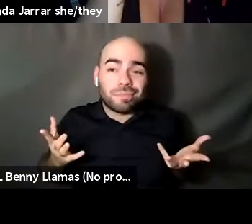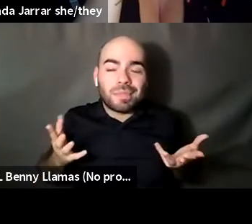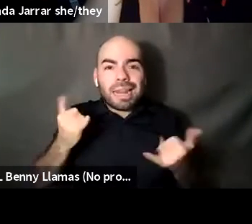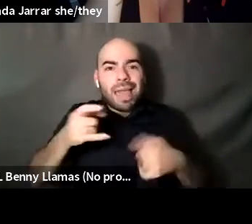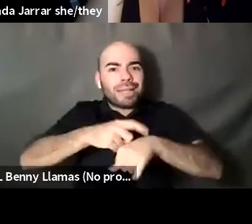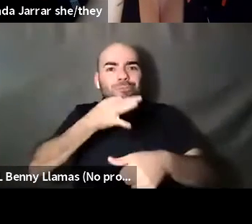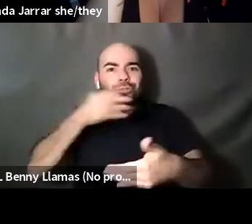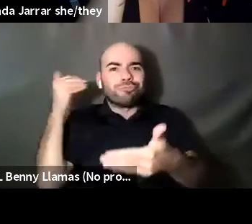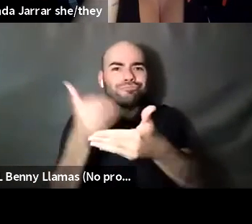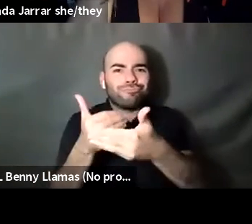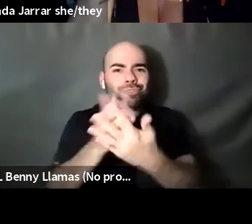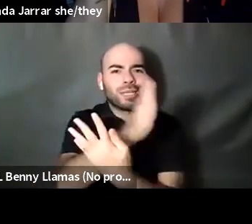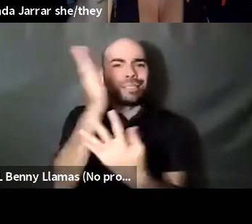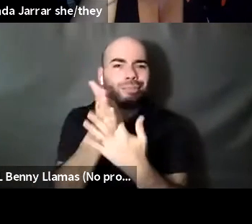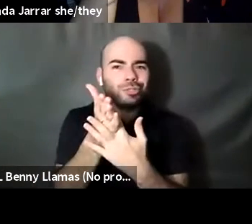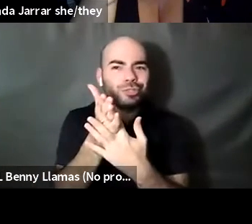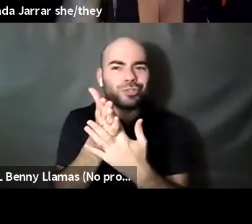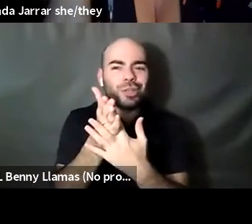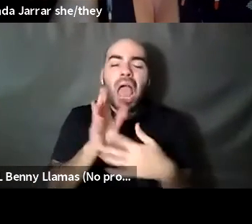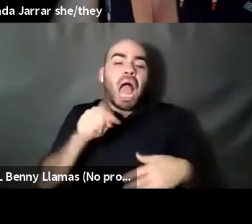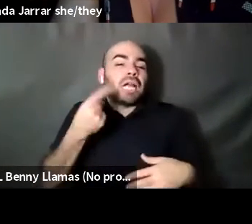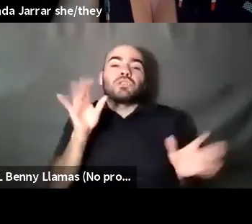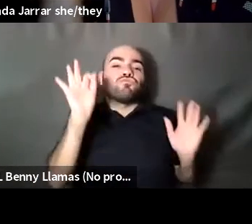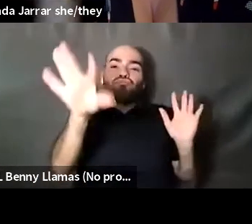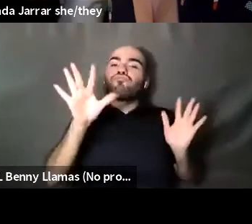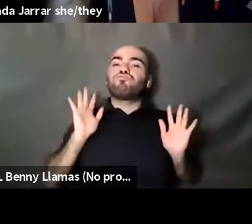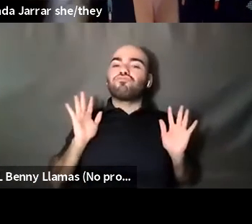Randa Jarrar she/they: So I just Randa Jarrar she/they: Yeah. Western publisher.